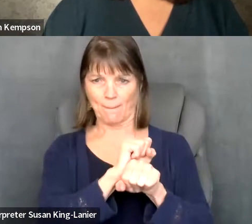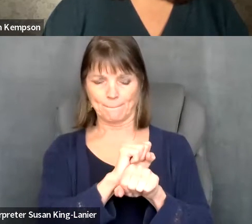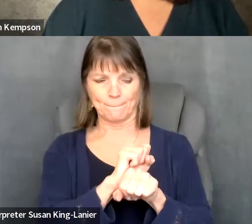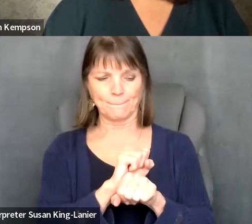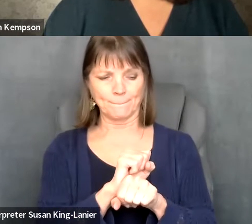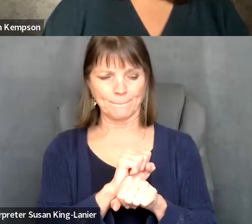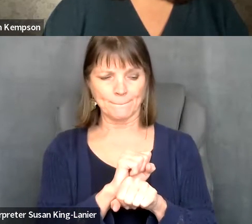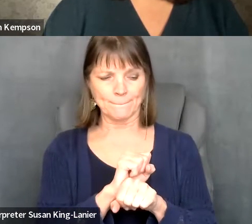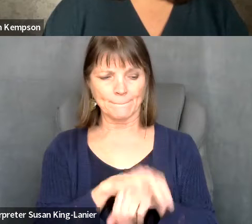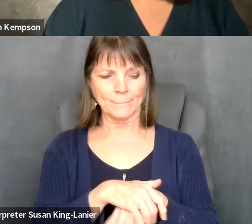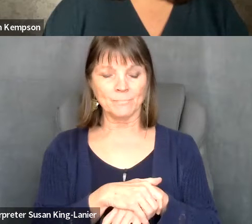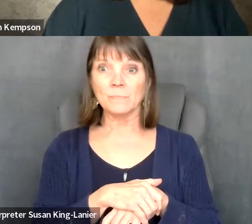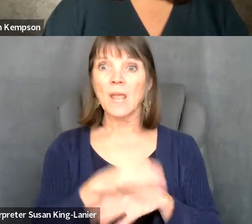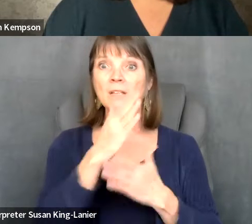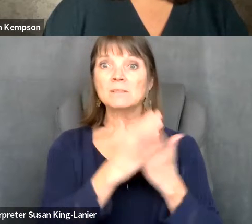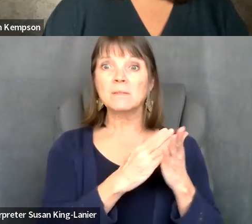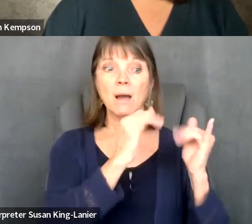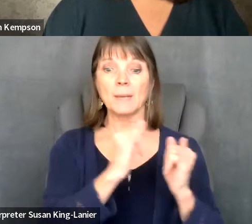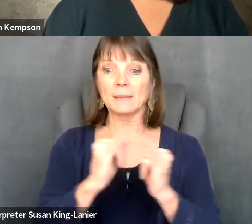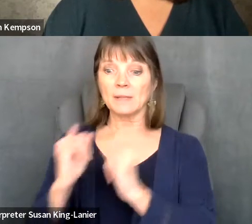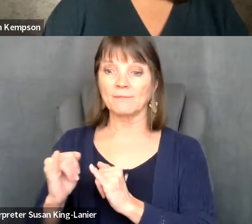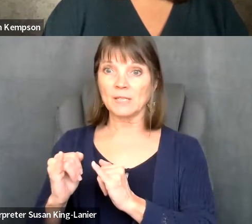Michael Smith: some of the individuals will work with you,